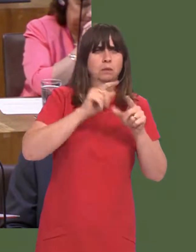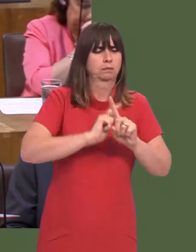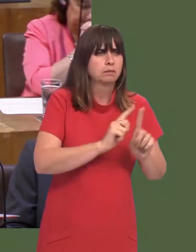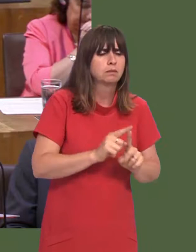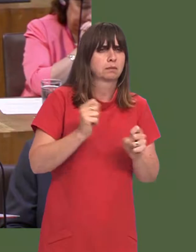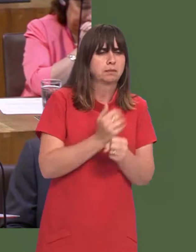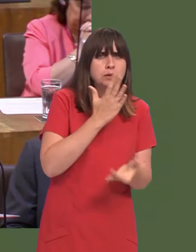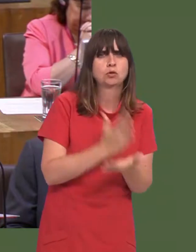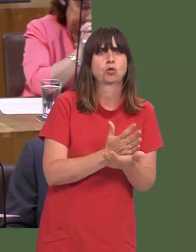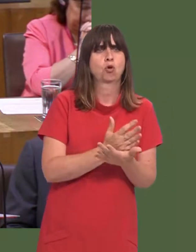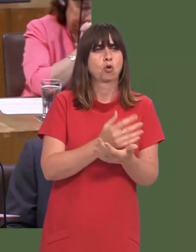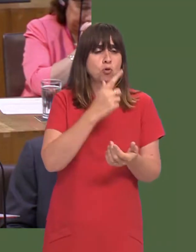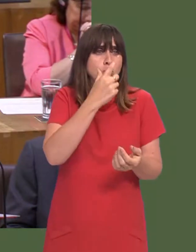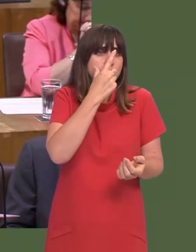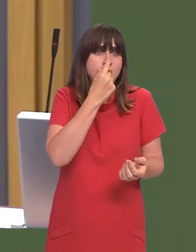the supply chain is reliable.